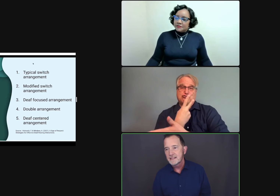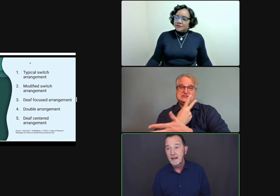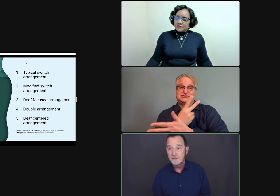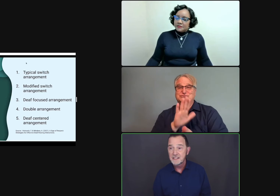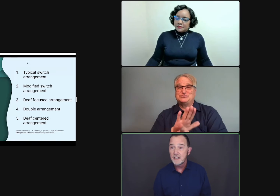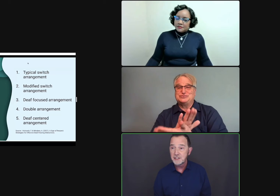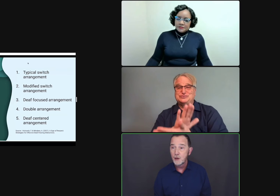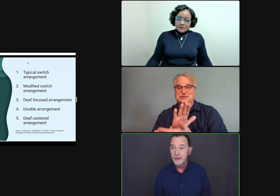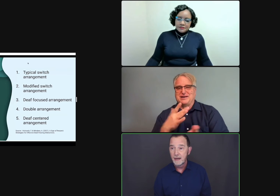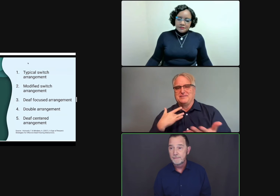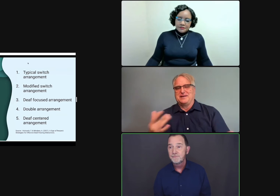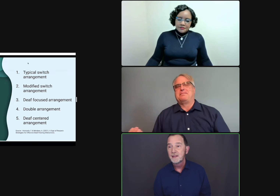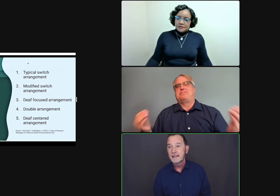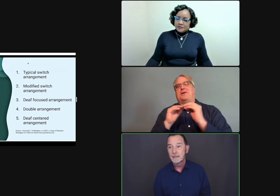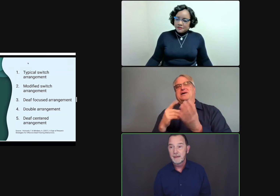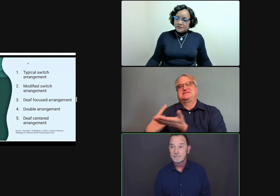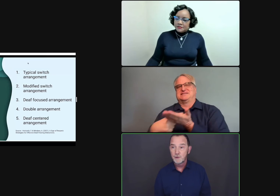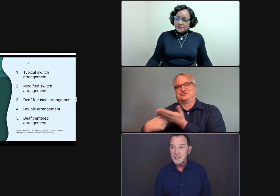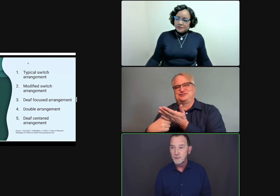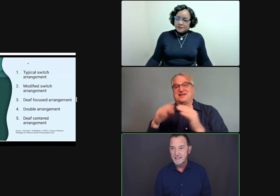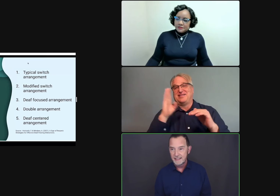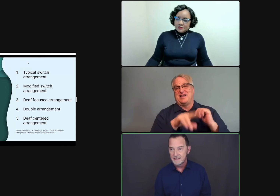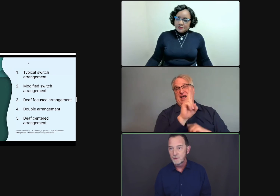has a lot of discussion going on, like in my graduate studies, there